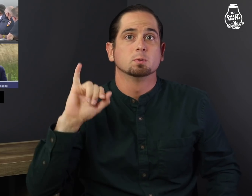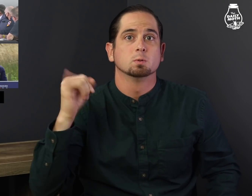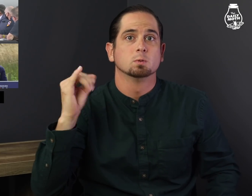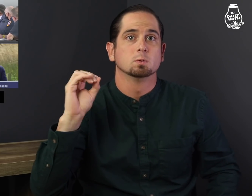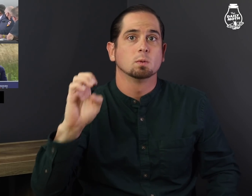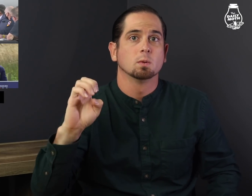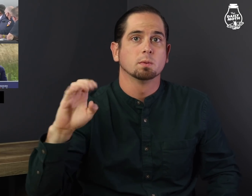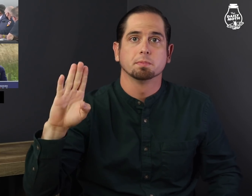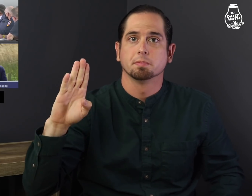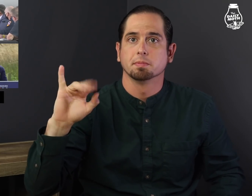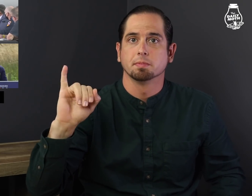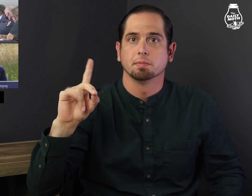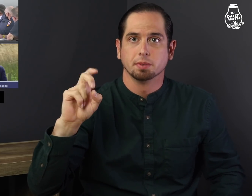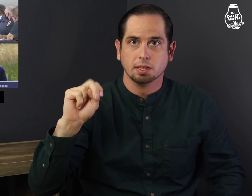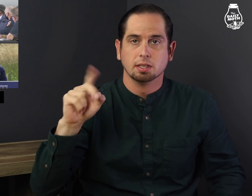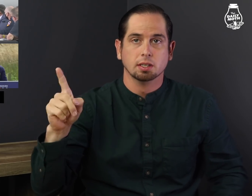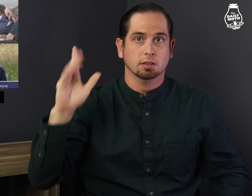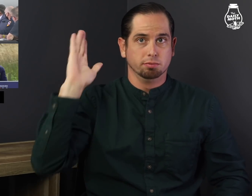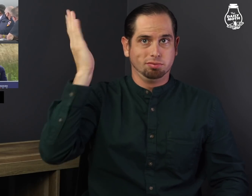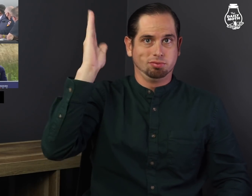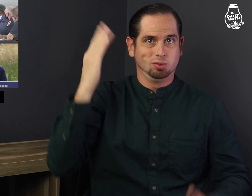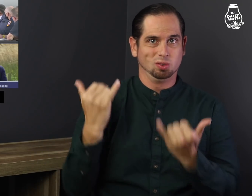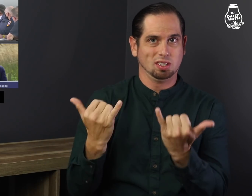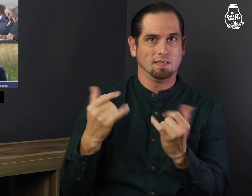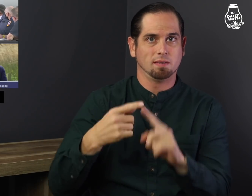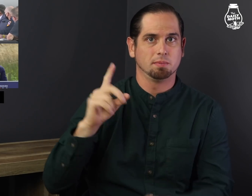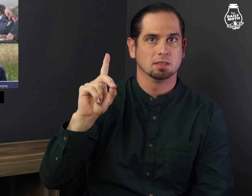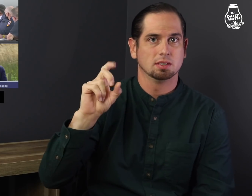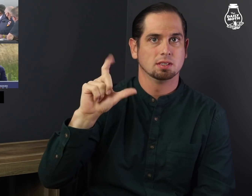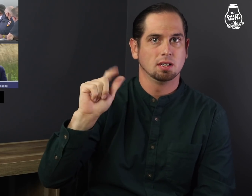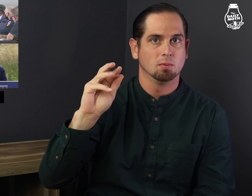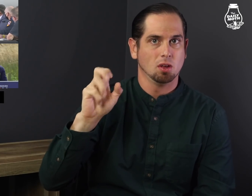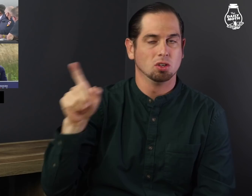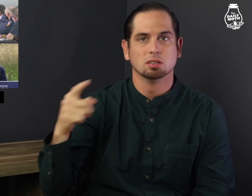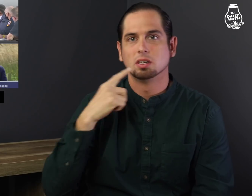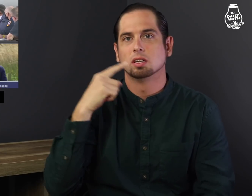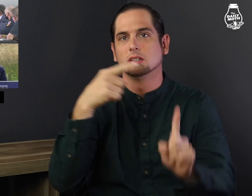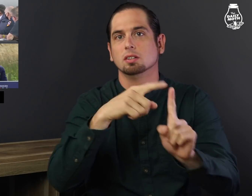Joe Biden, in a speech today from Delaware,